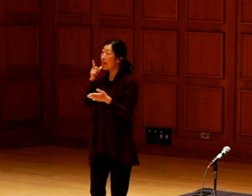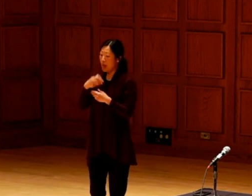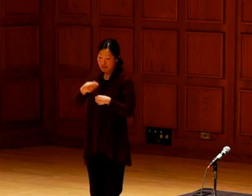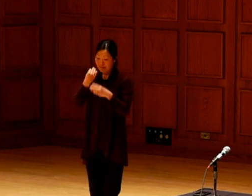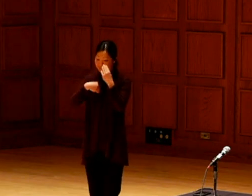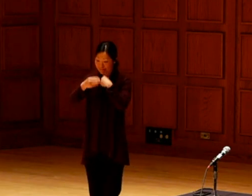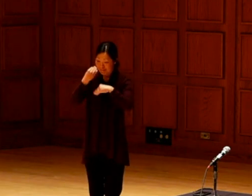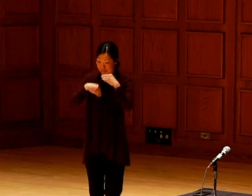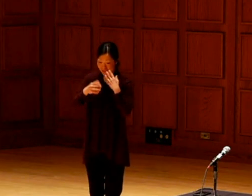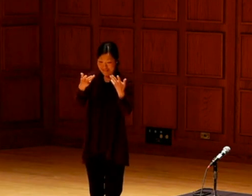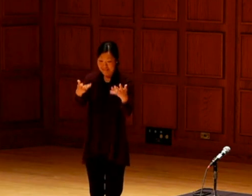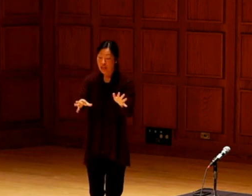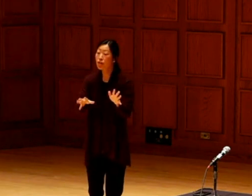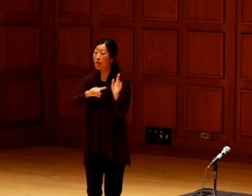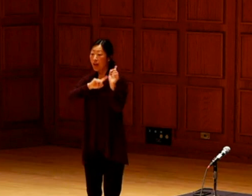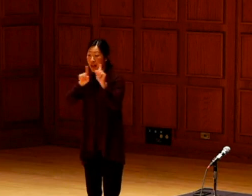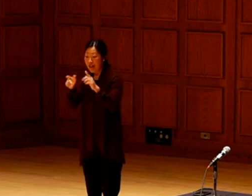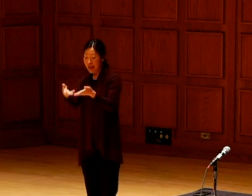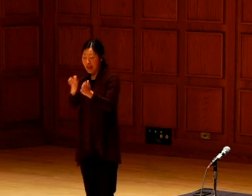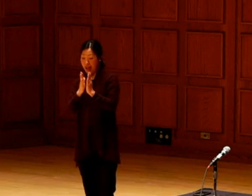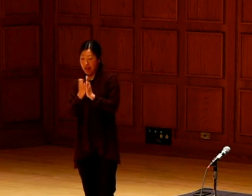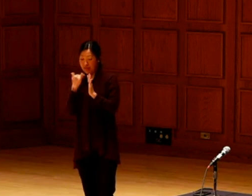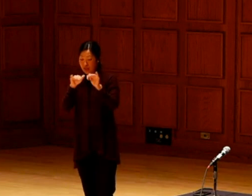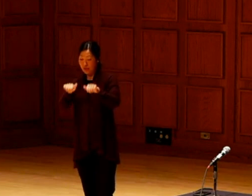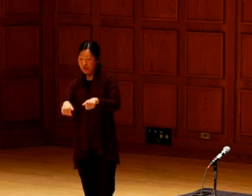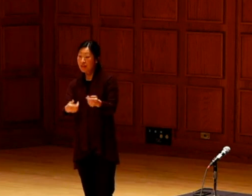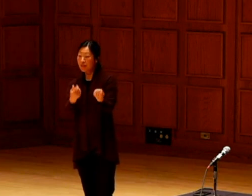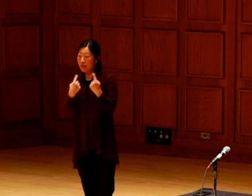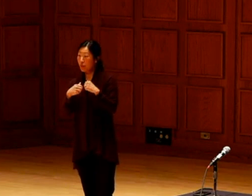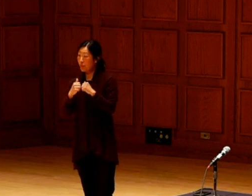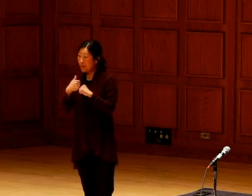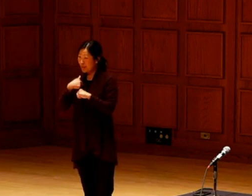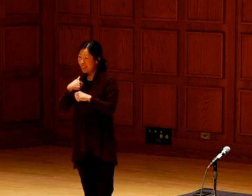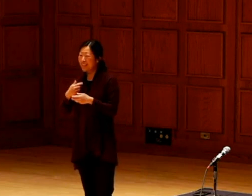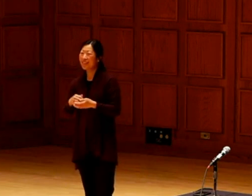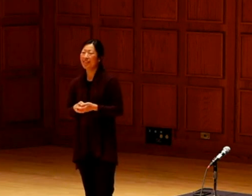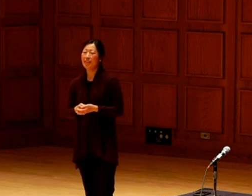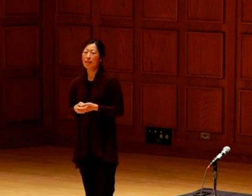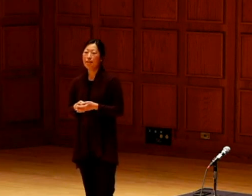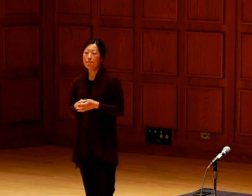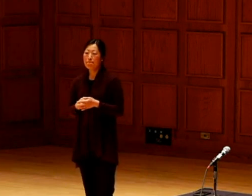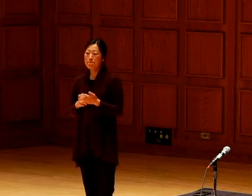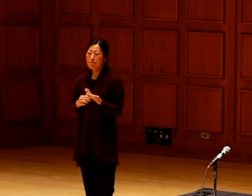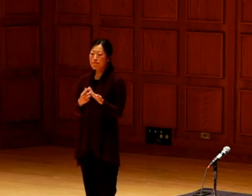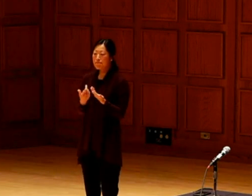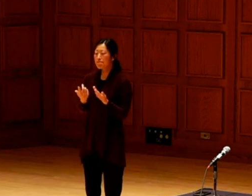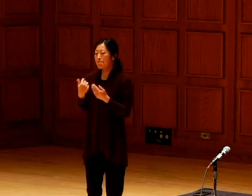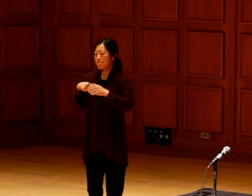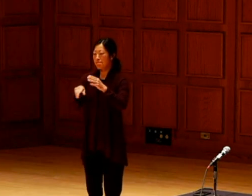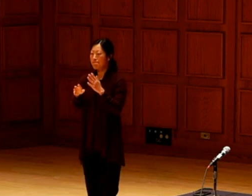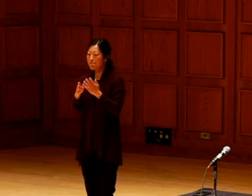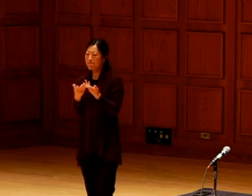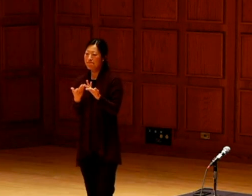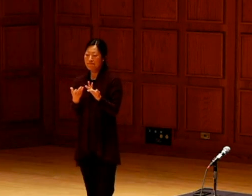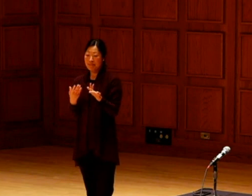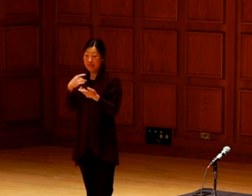I had the opportunity to see kids finishing their lump and asking to come out and weed with me.